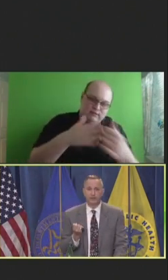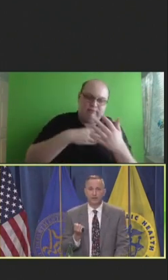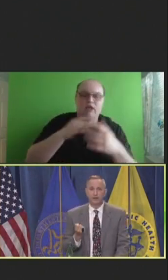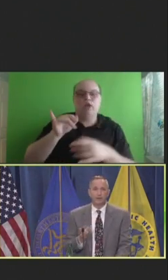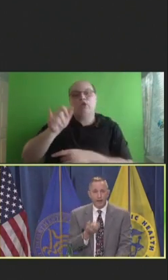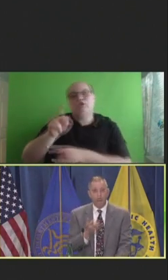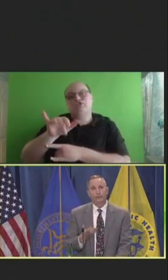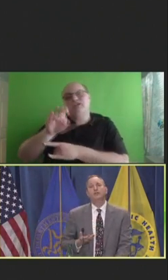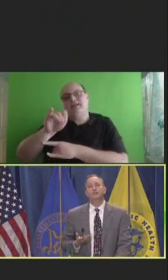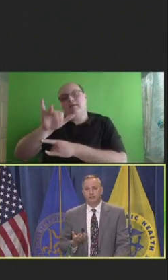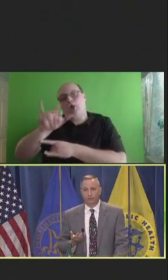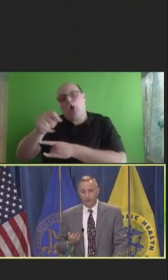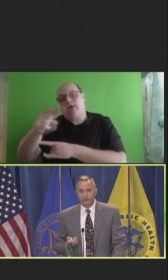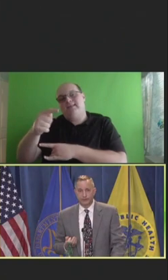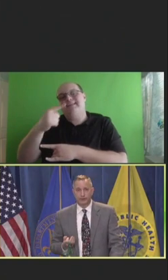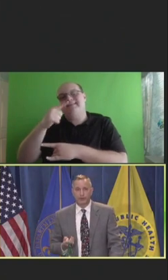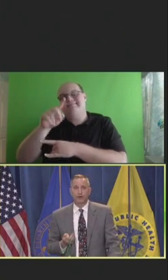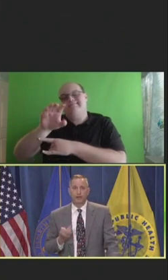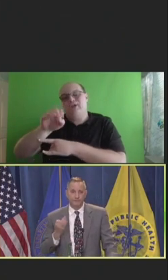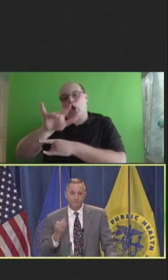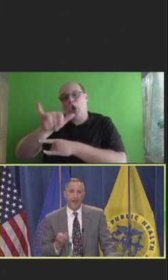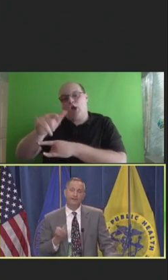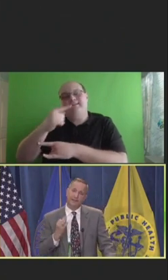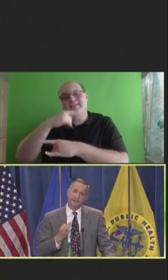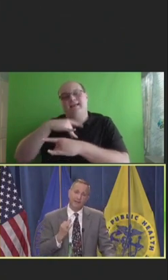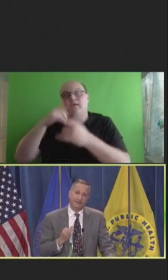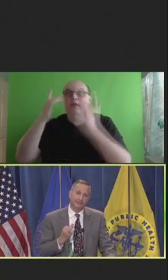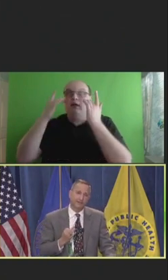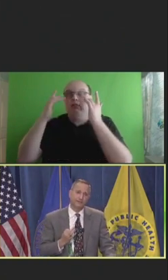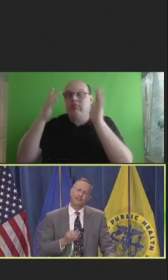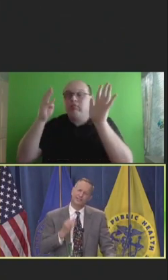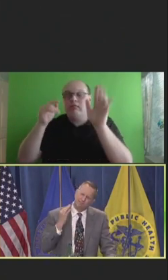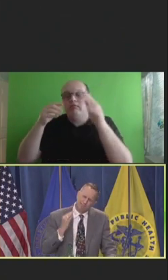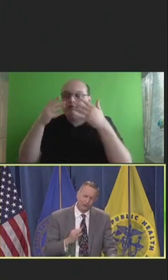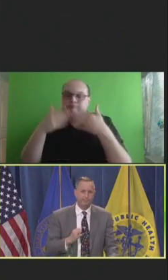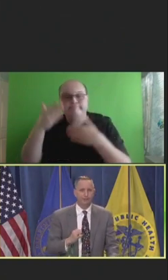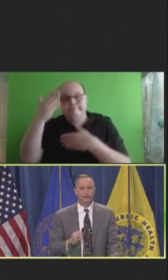Why aren't we using the real story where in fact the anti-vaccine industry is a multi-billion-dollar